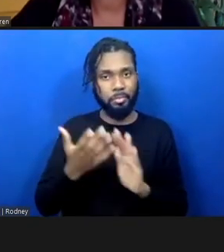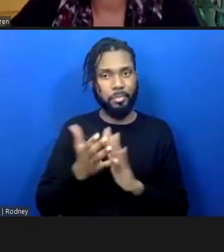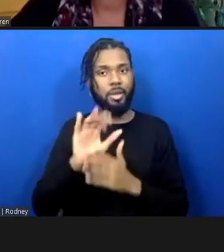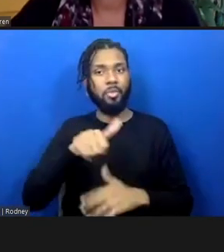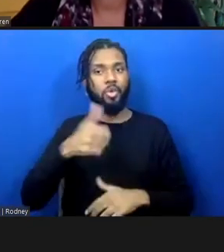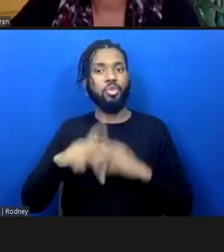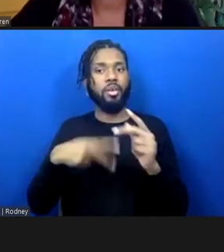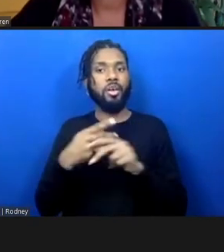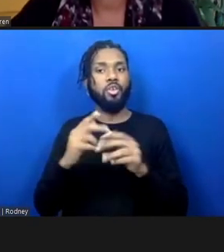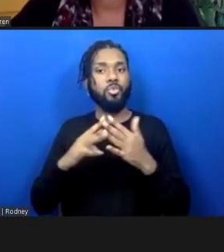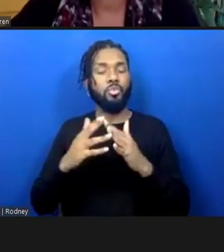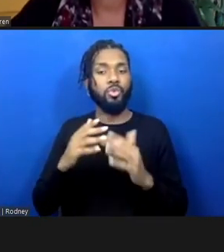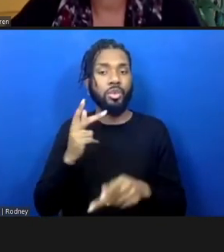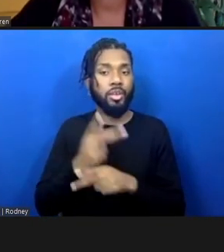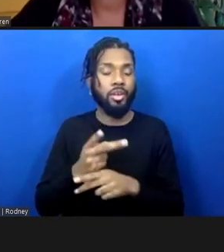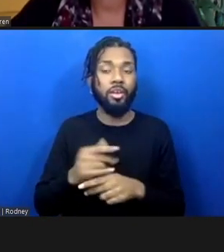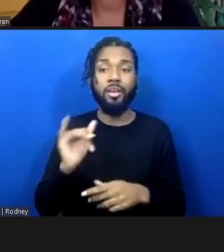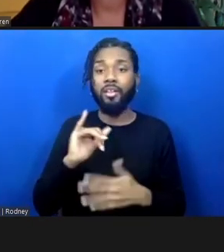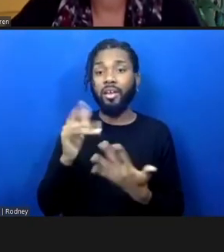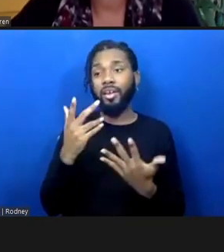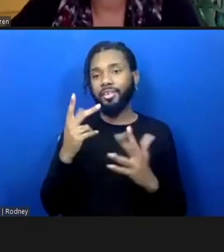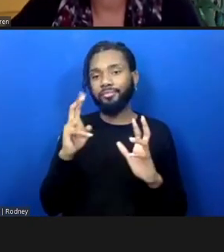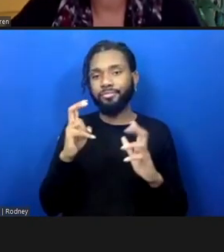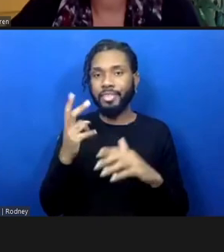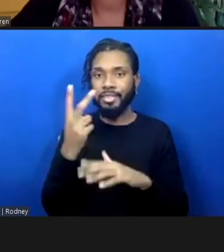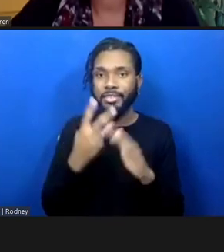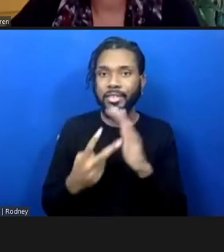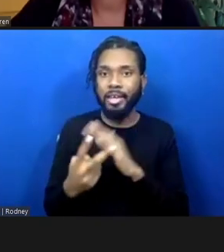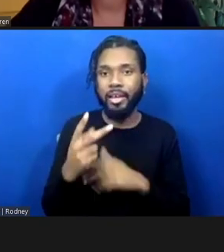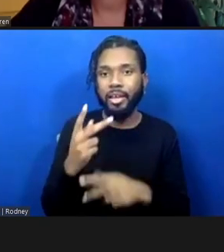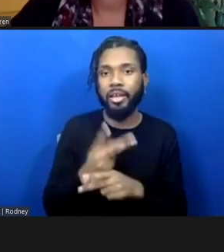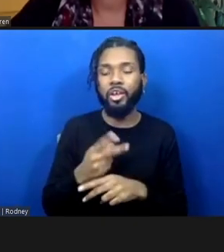I think it's like psychic care, I think it's working... how do we treat people in our home?